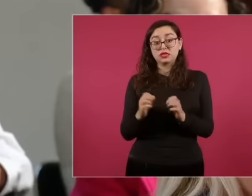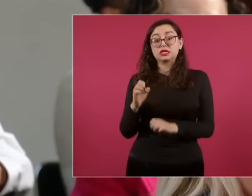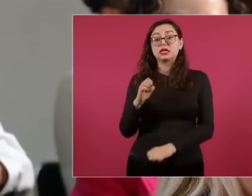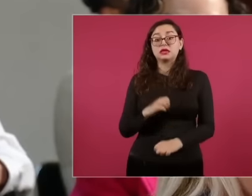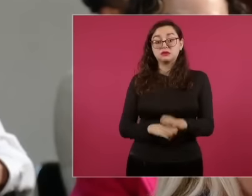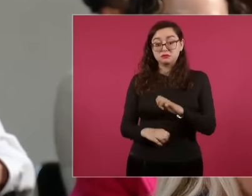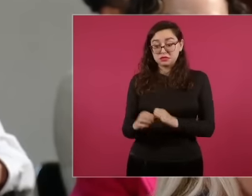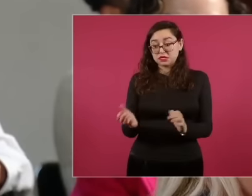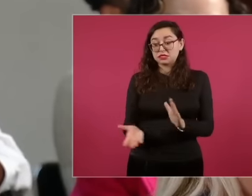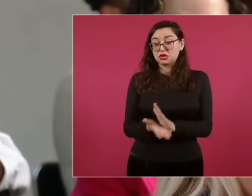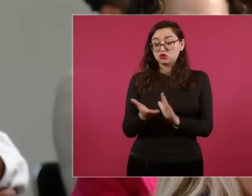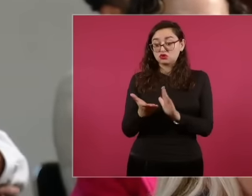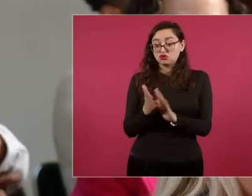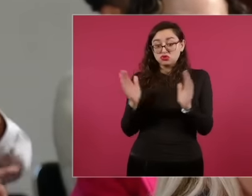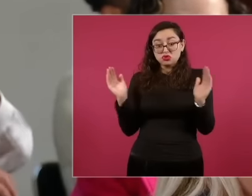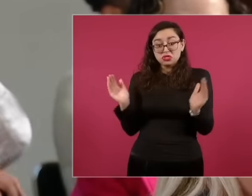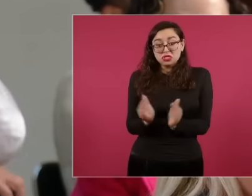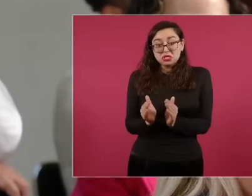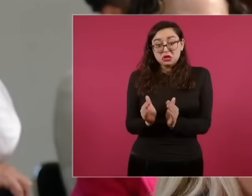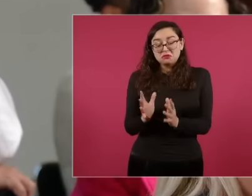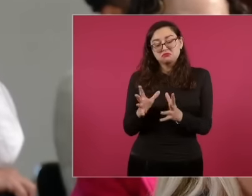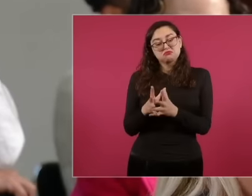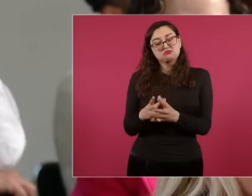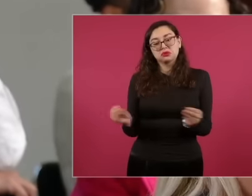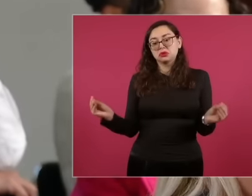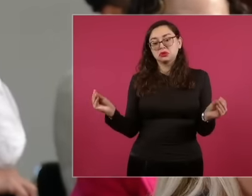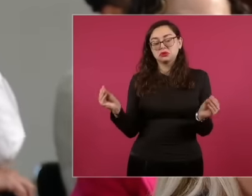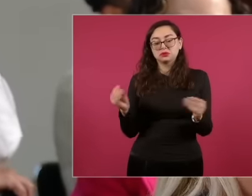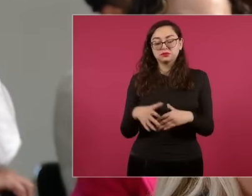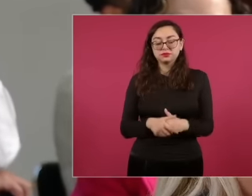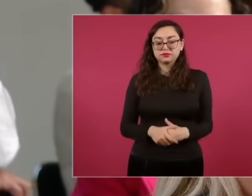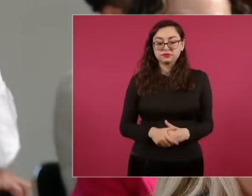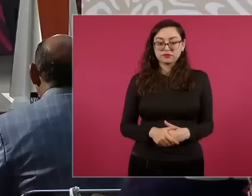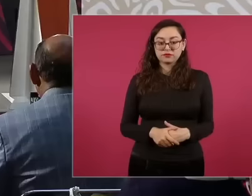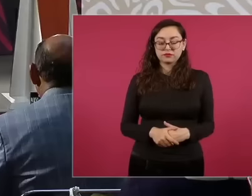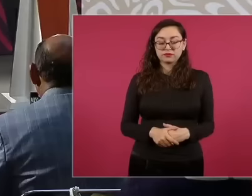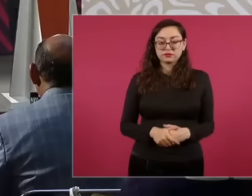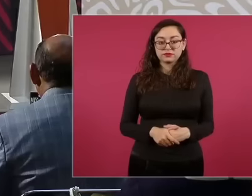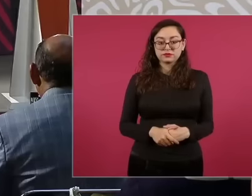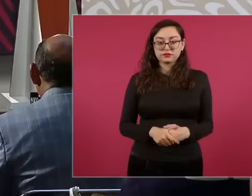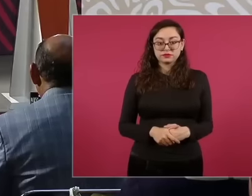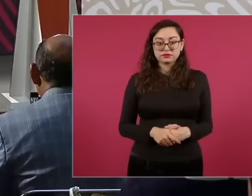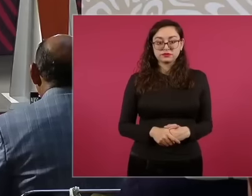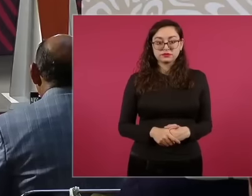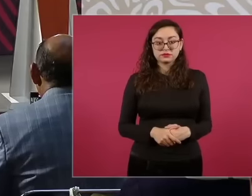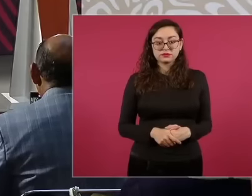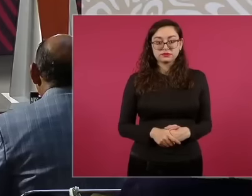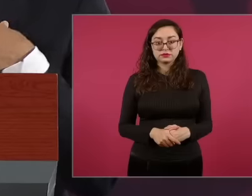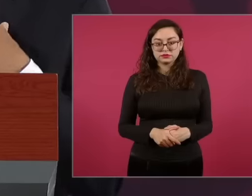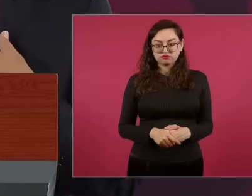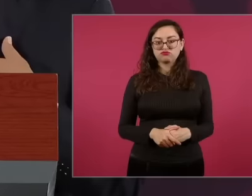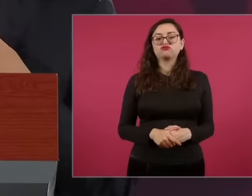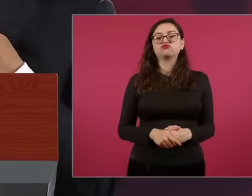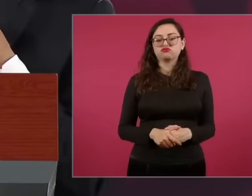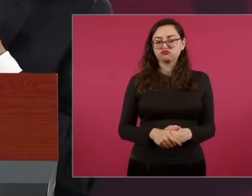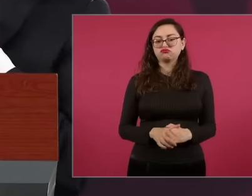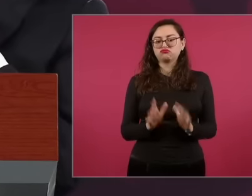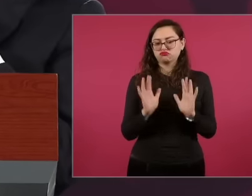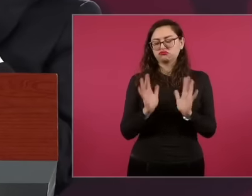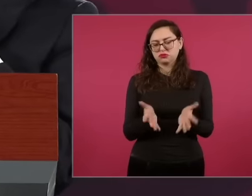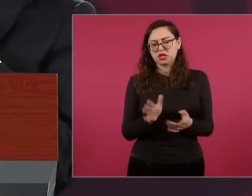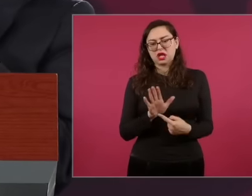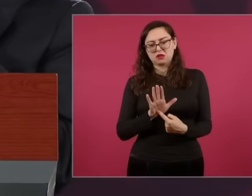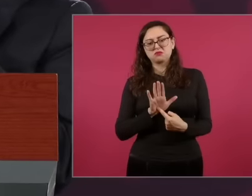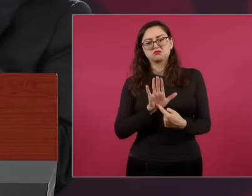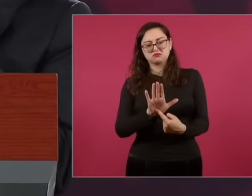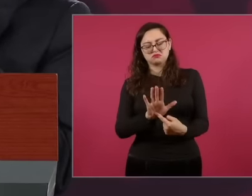construction companies Well, that's one, you already mentioned it, the no, but that's one end,